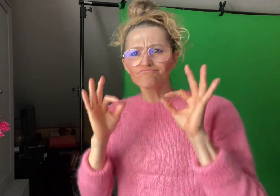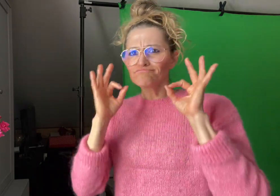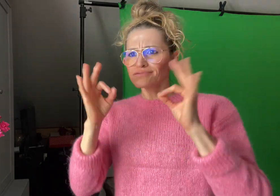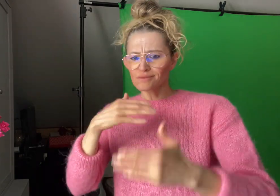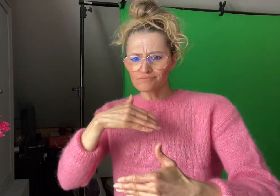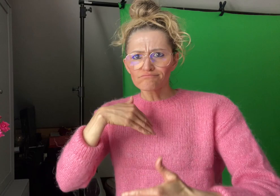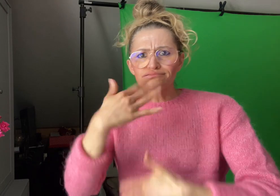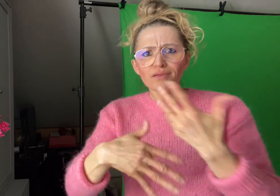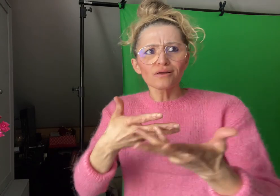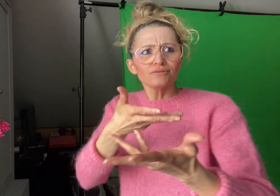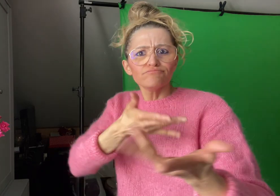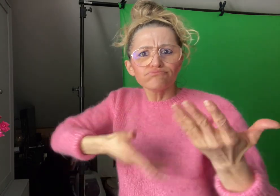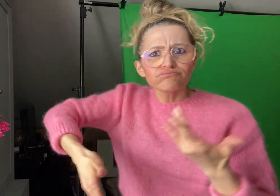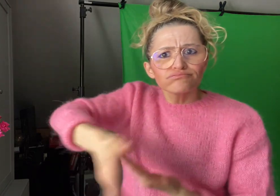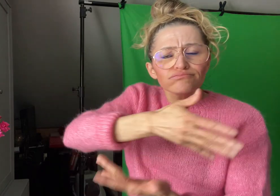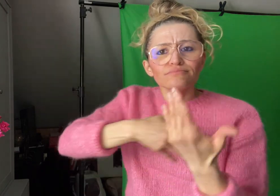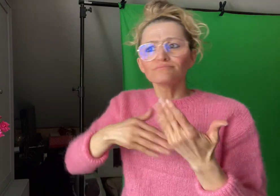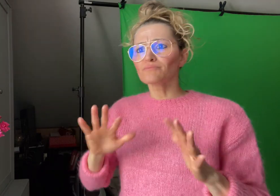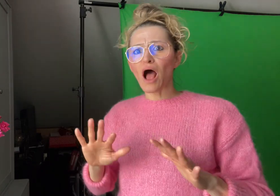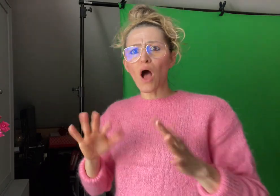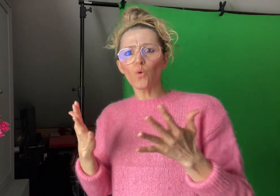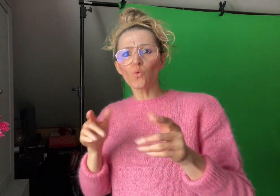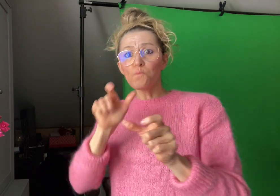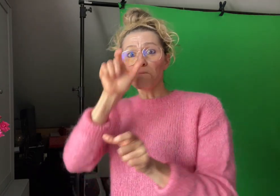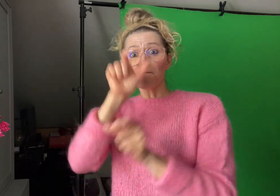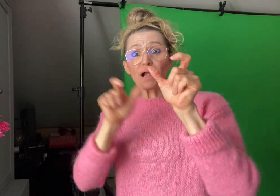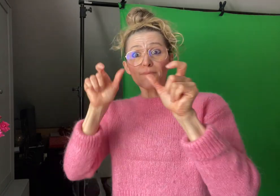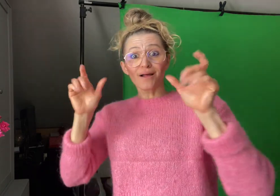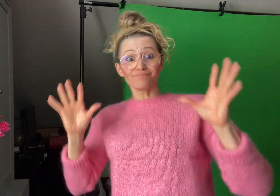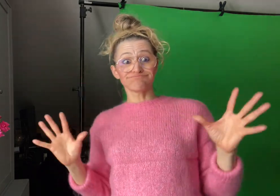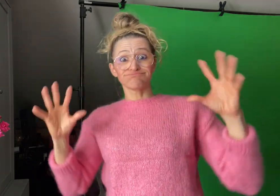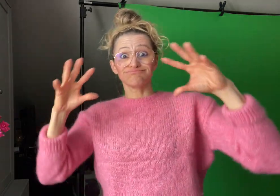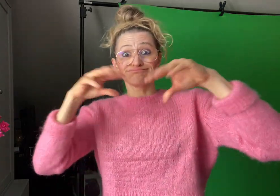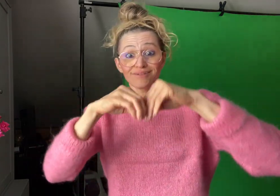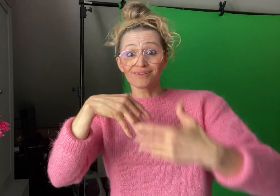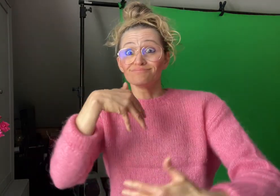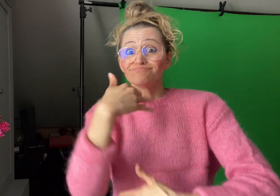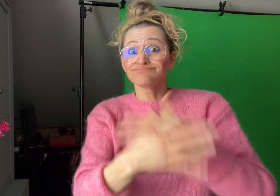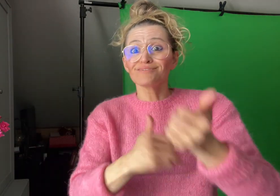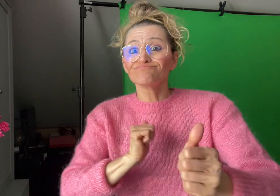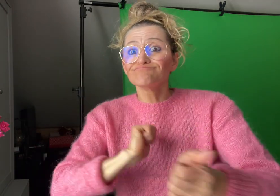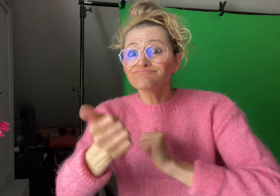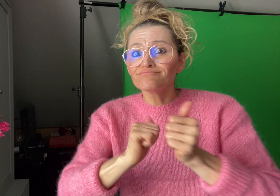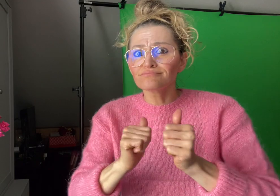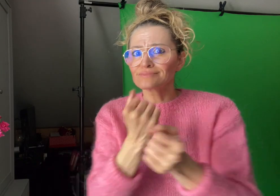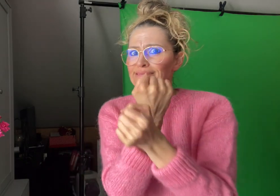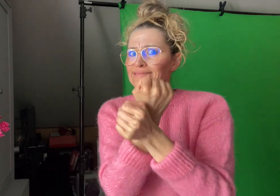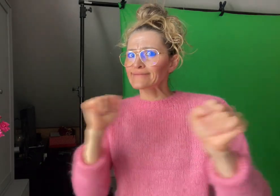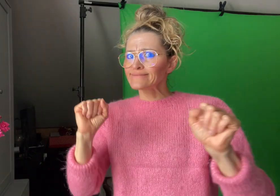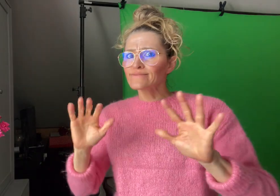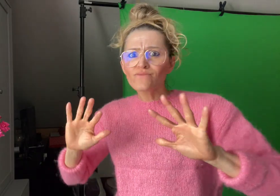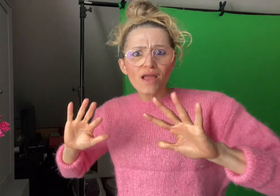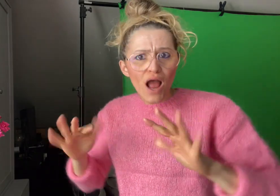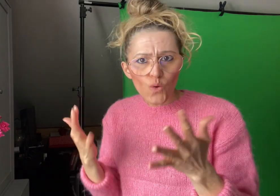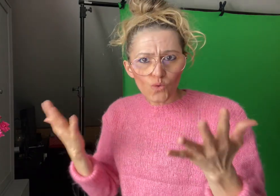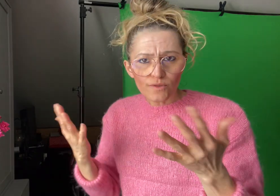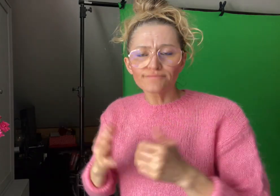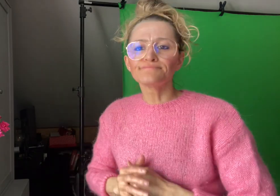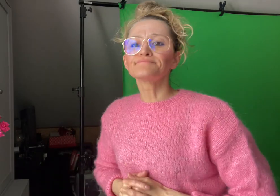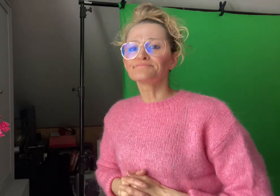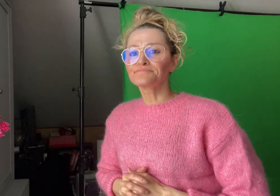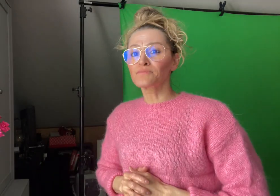and for participants to attend the games safely. Participants